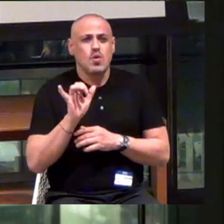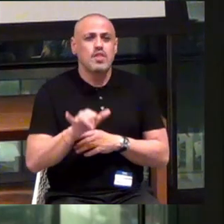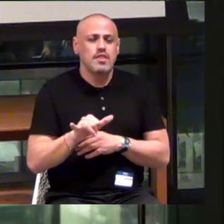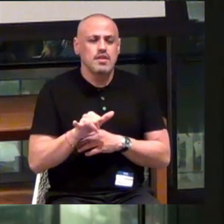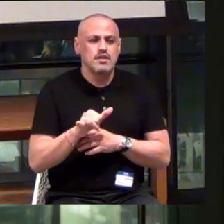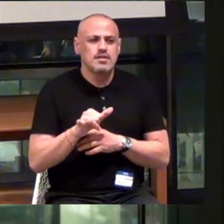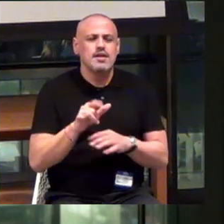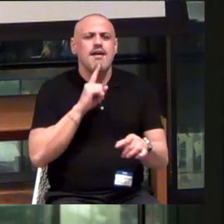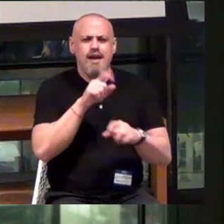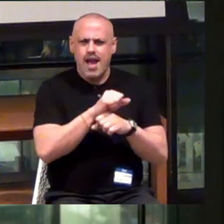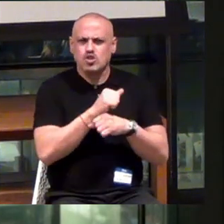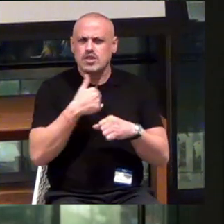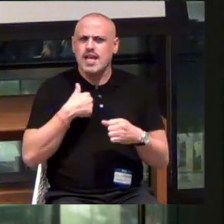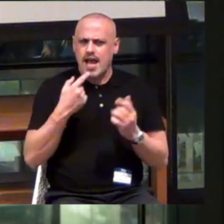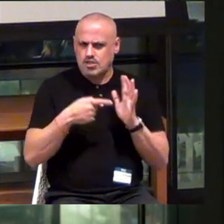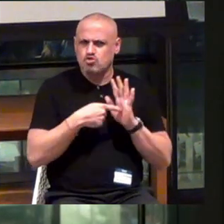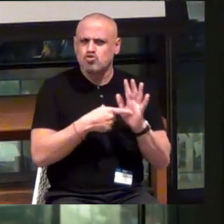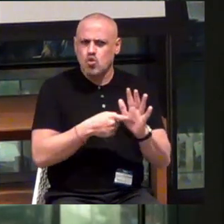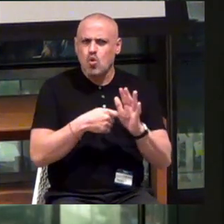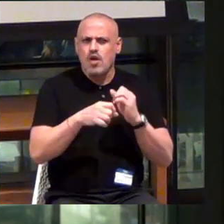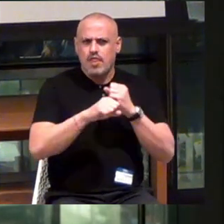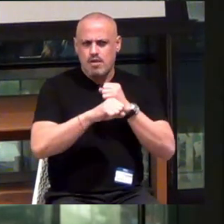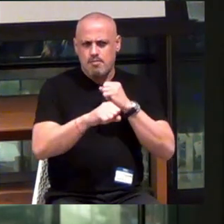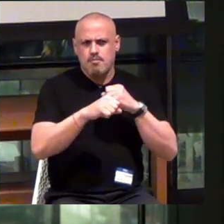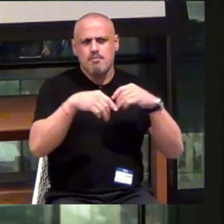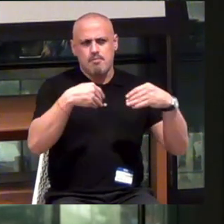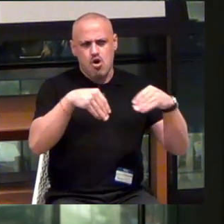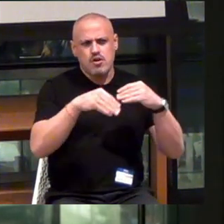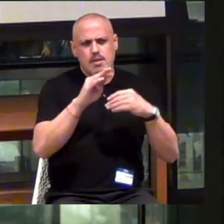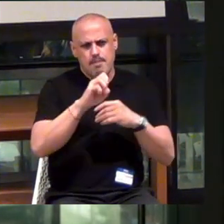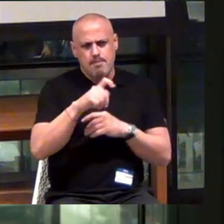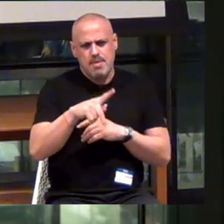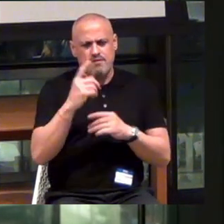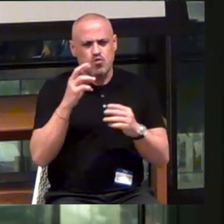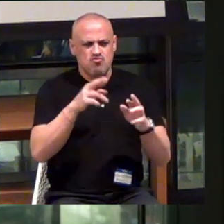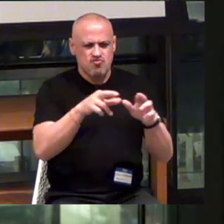And I actually did show the market map to a regional distributor.